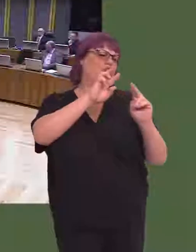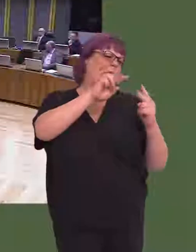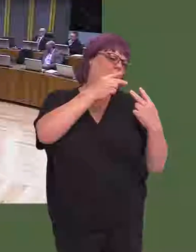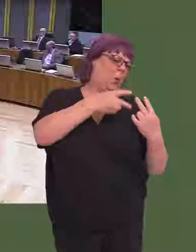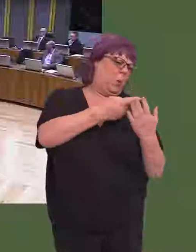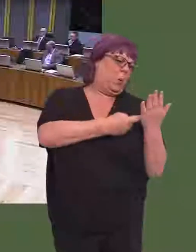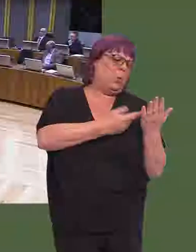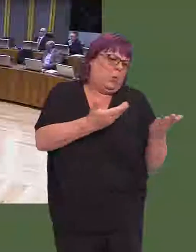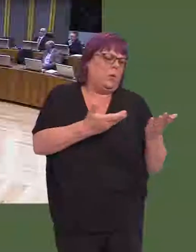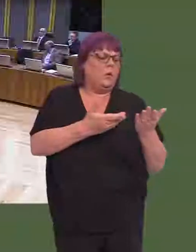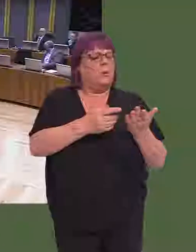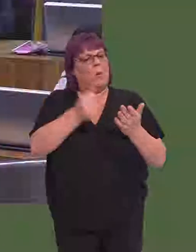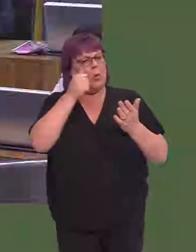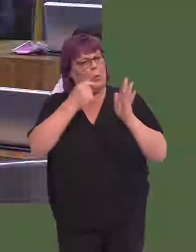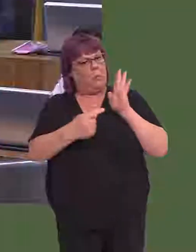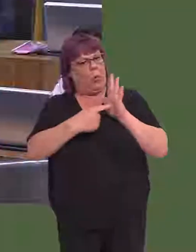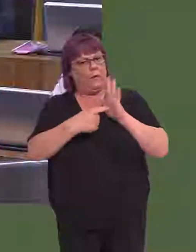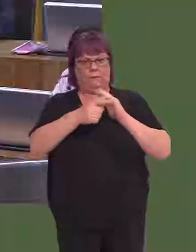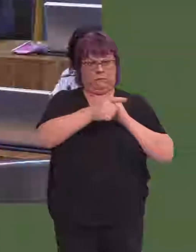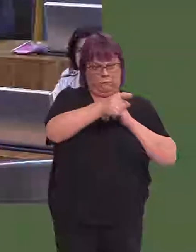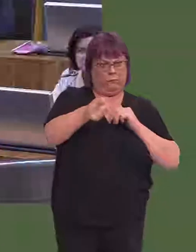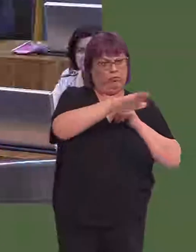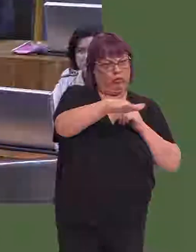Policies are always under review, of course, and we recognise how important it is that